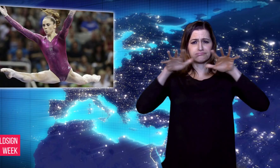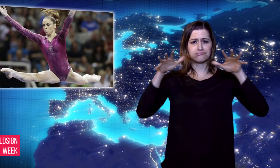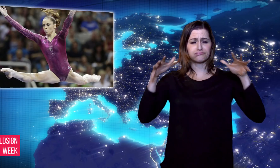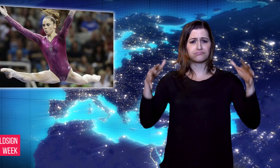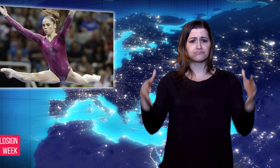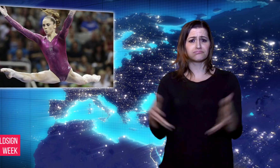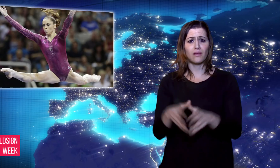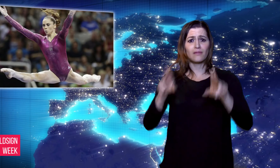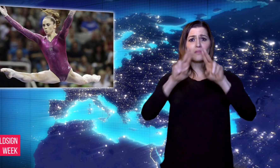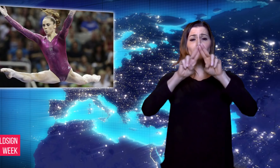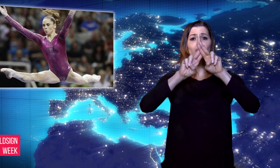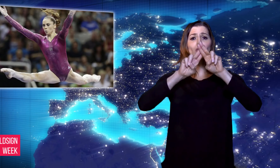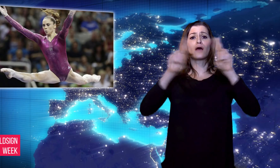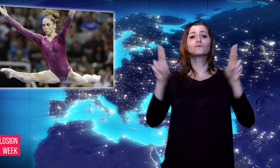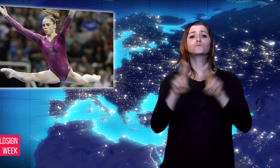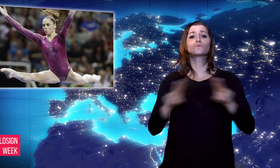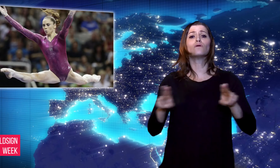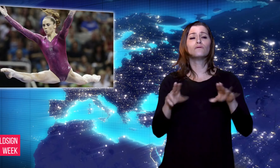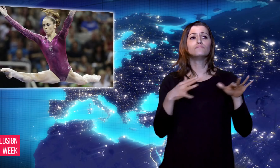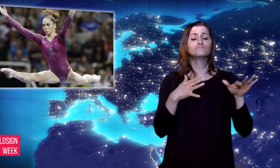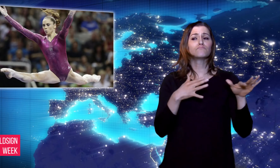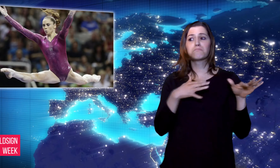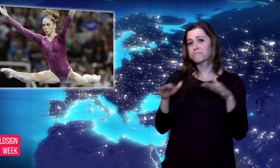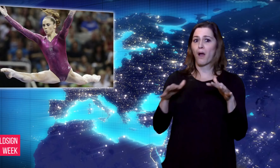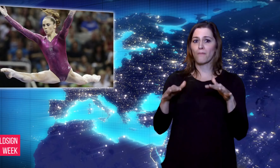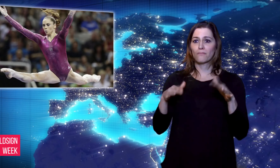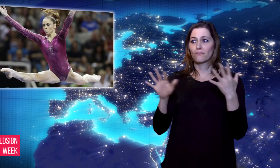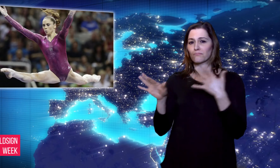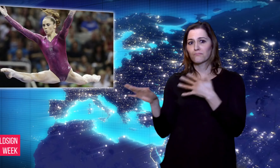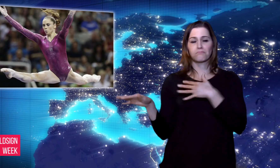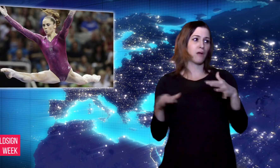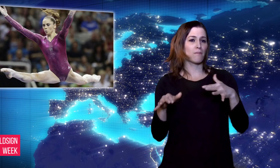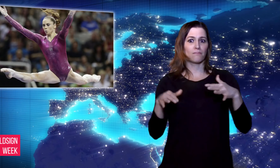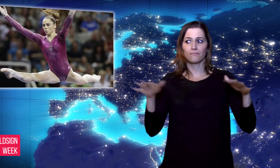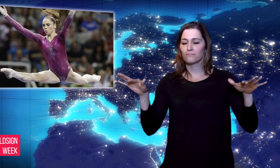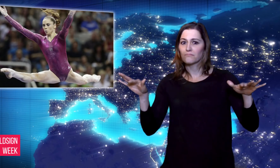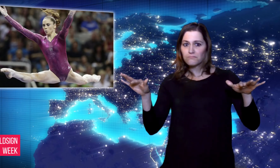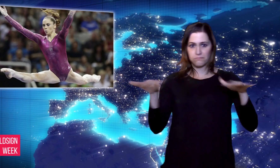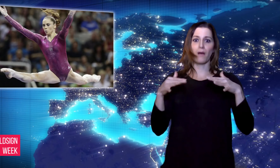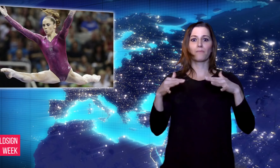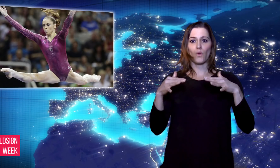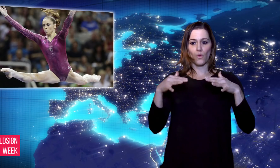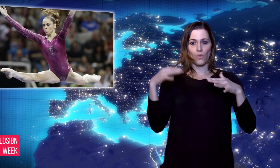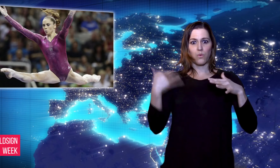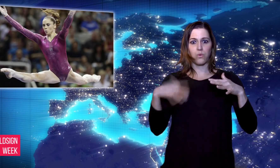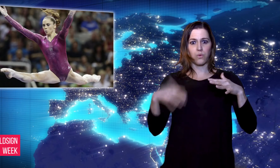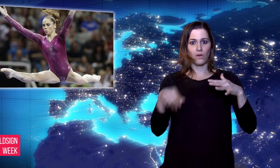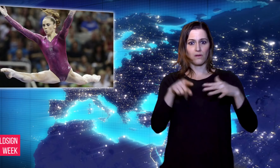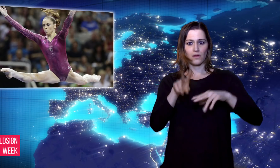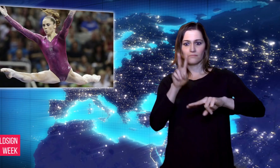international momentum, and united women